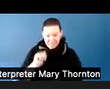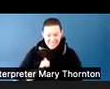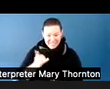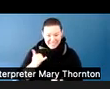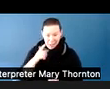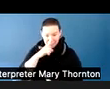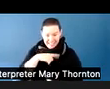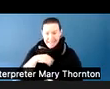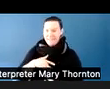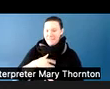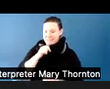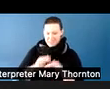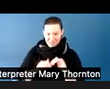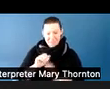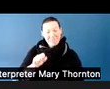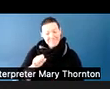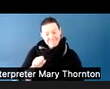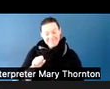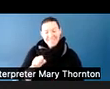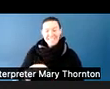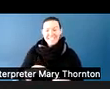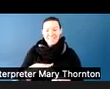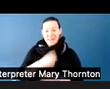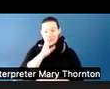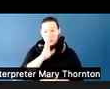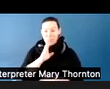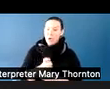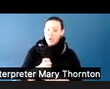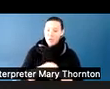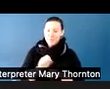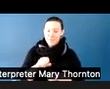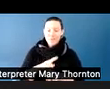So to be very direct can be hard. But if I say something like, OK, Patty,